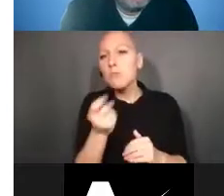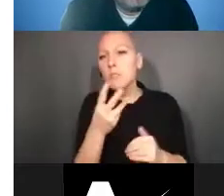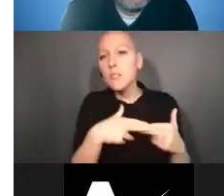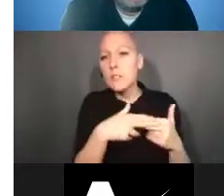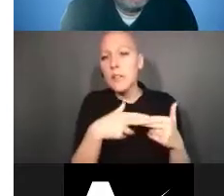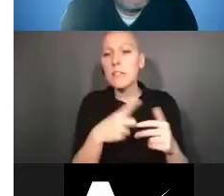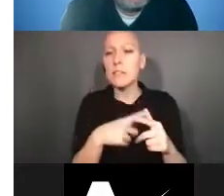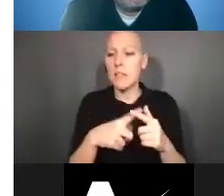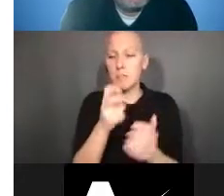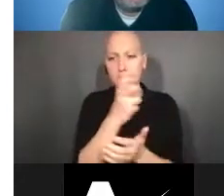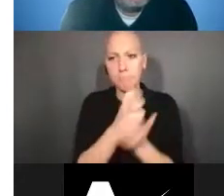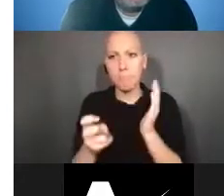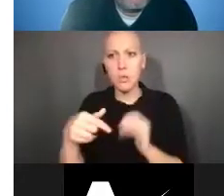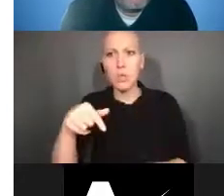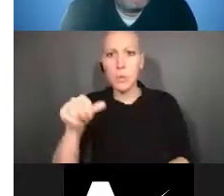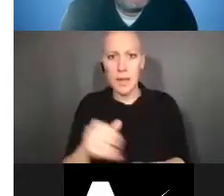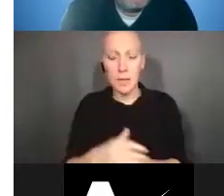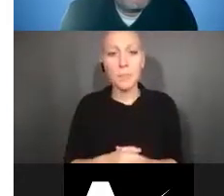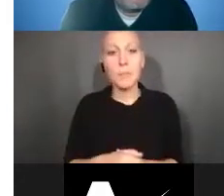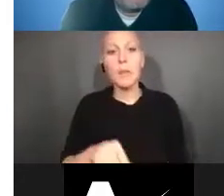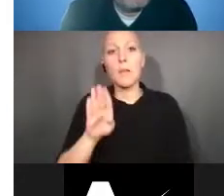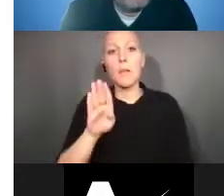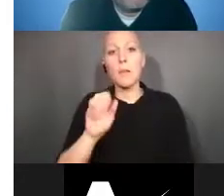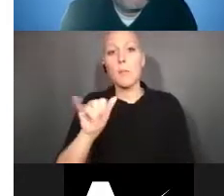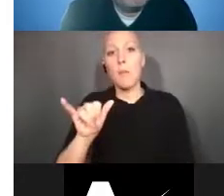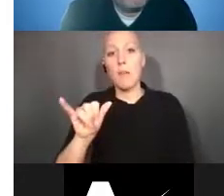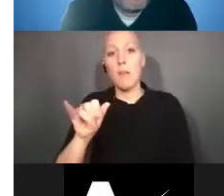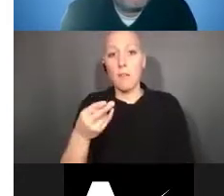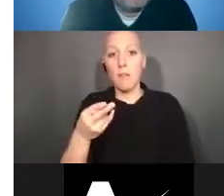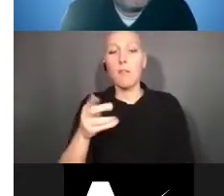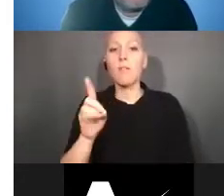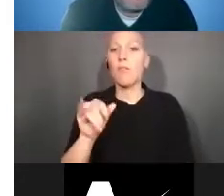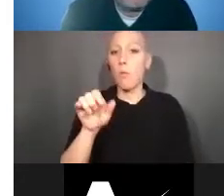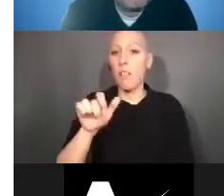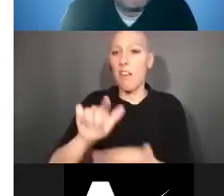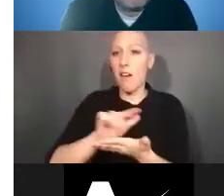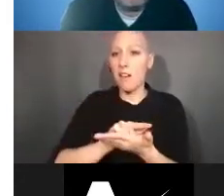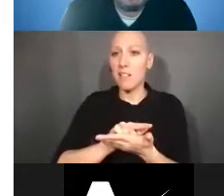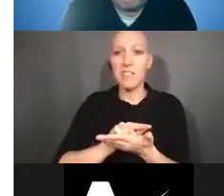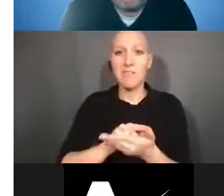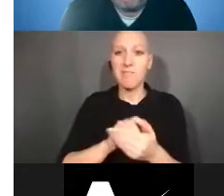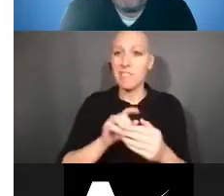The Bayh-Dole Act. This is where everything begins. The Bayh-Dole act was enacted in 1980,